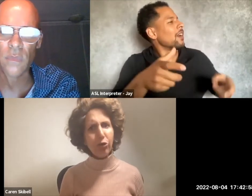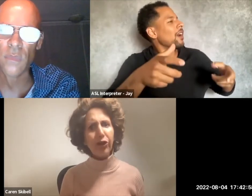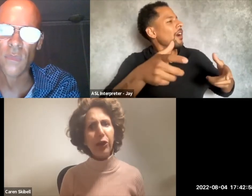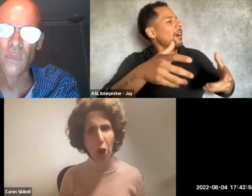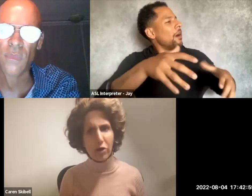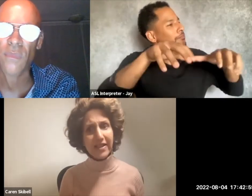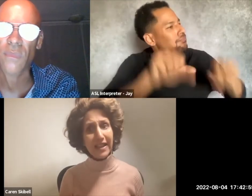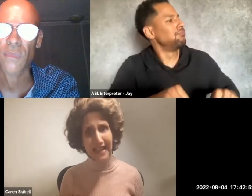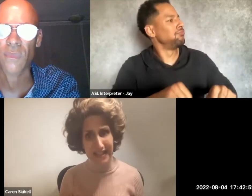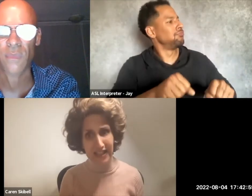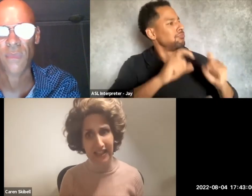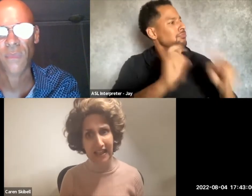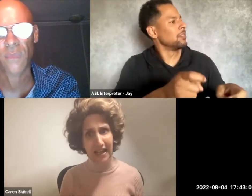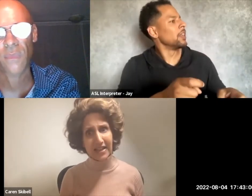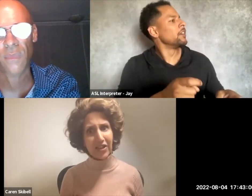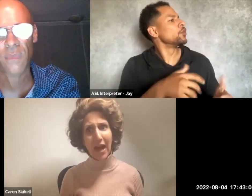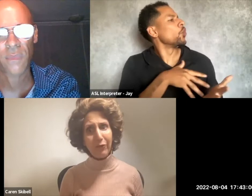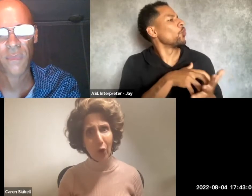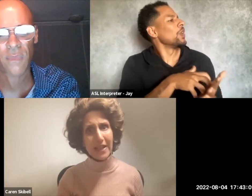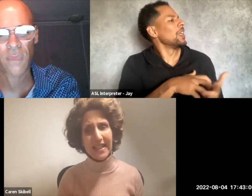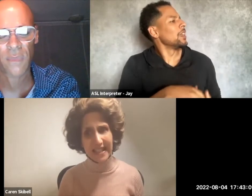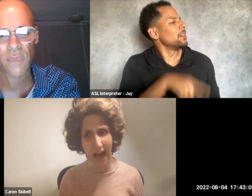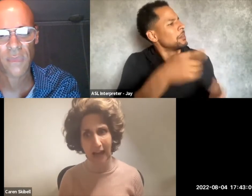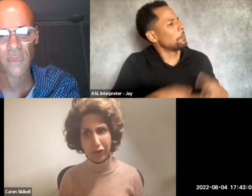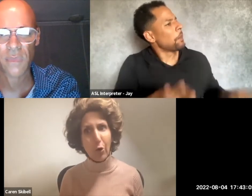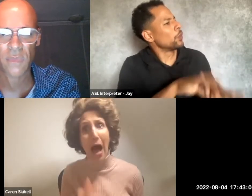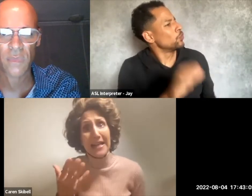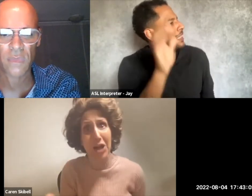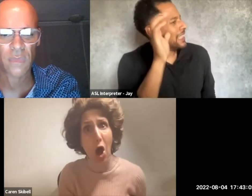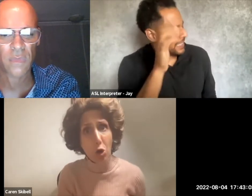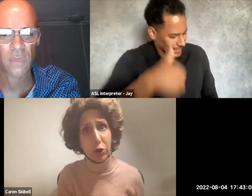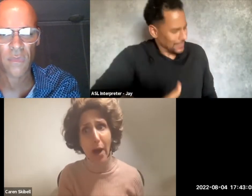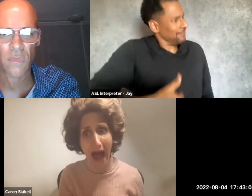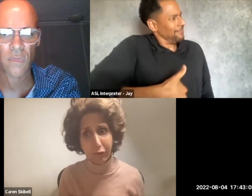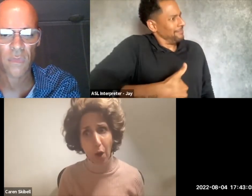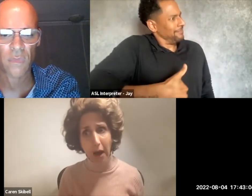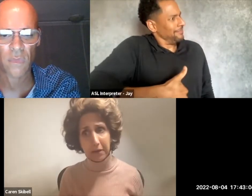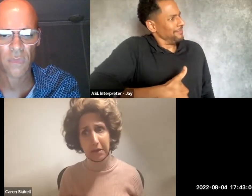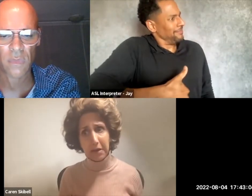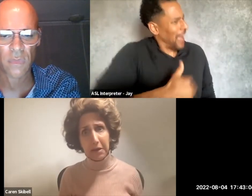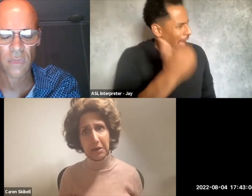You should learn to listen to that voice inside you. I know you have one.